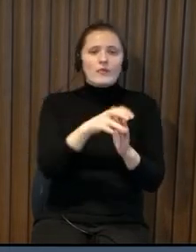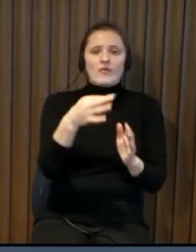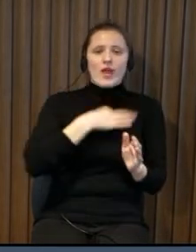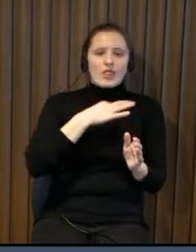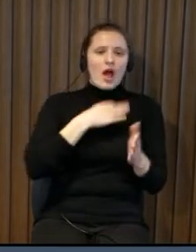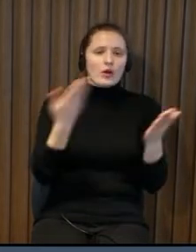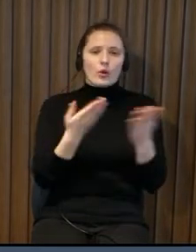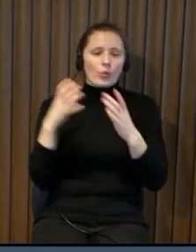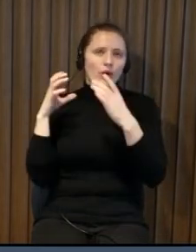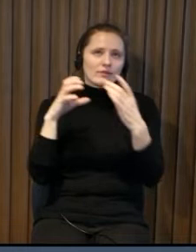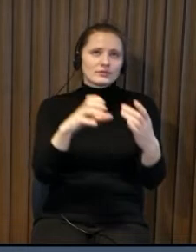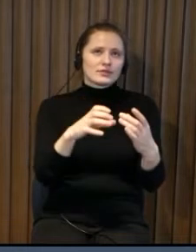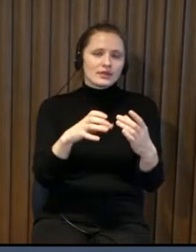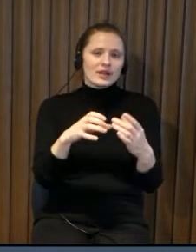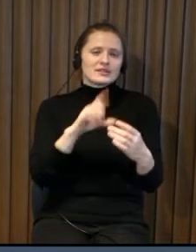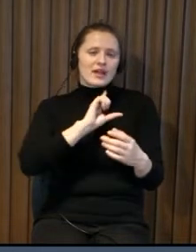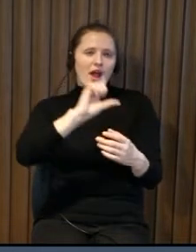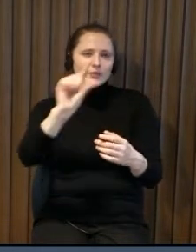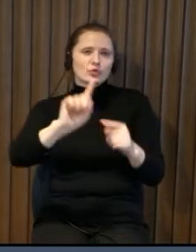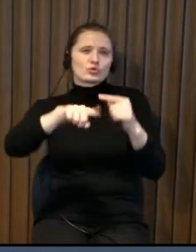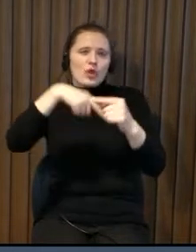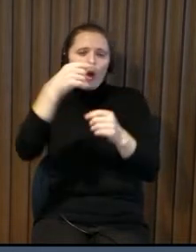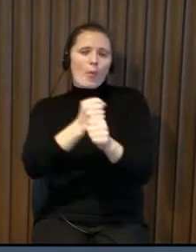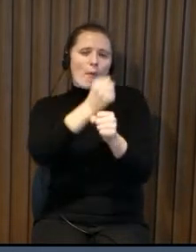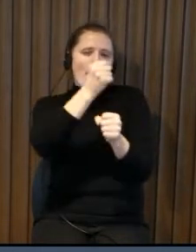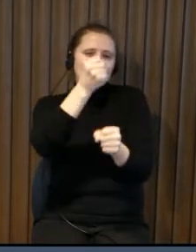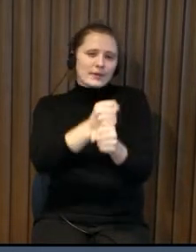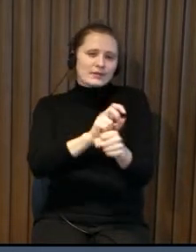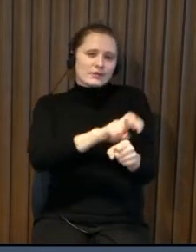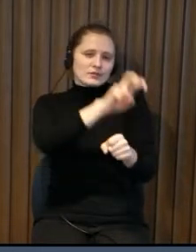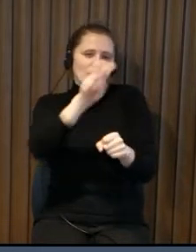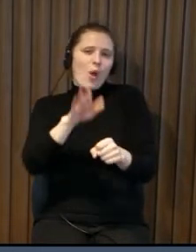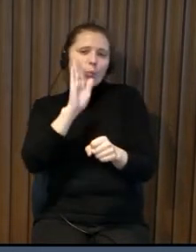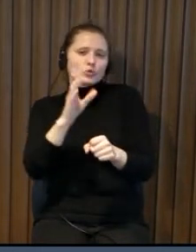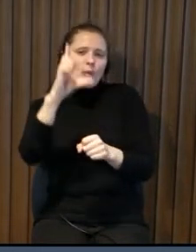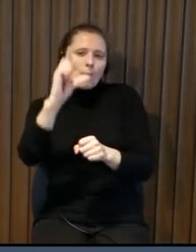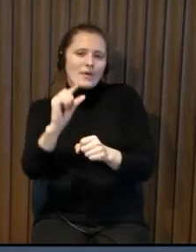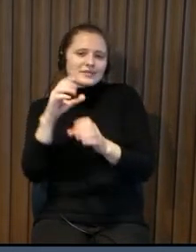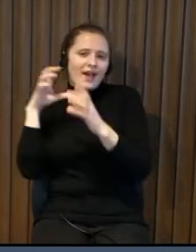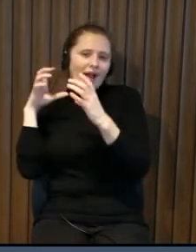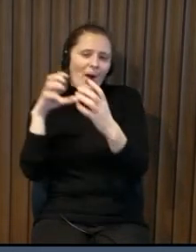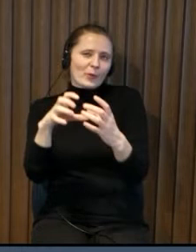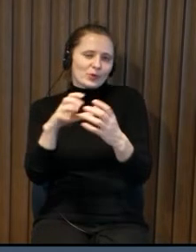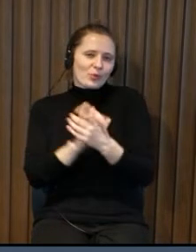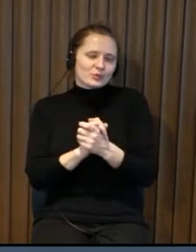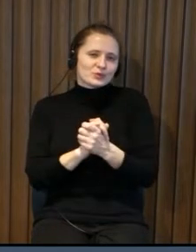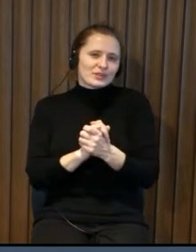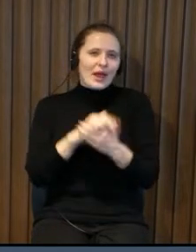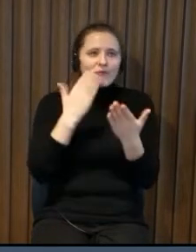sometimes they get on anyone any transport they get to the next stop and they know that there